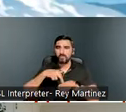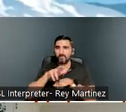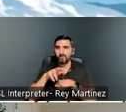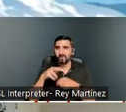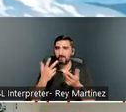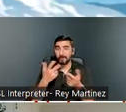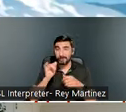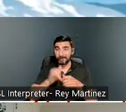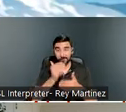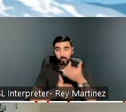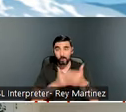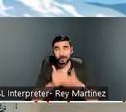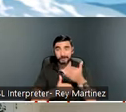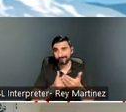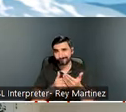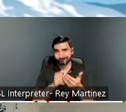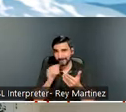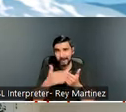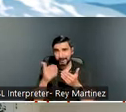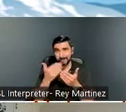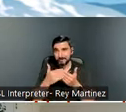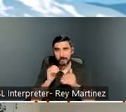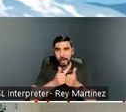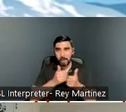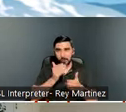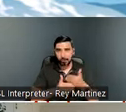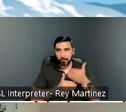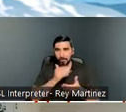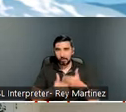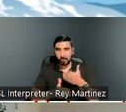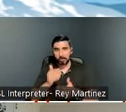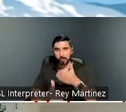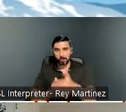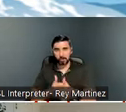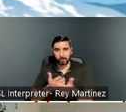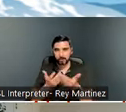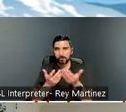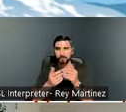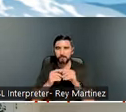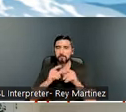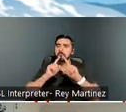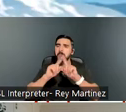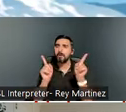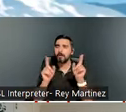thing for anybody to navigate this whole realm of housing, but especially some folks that are